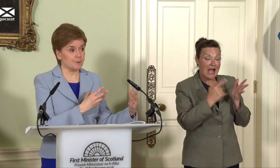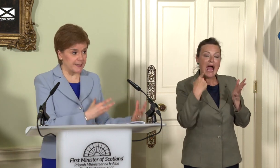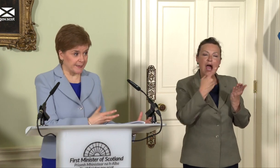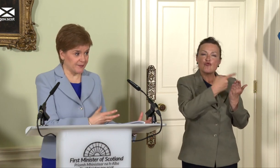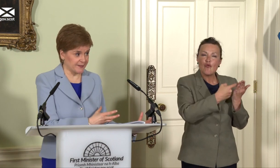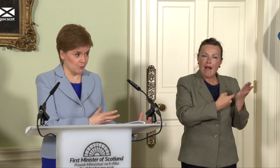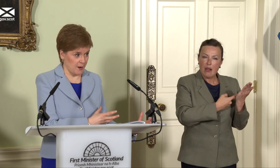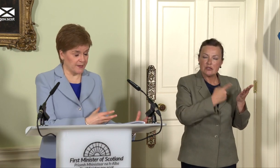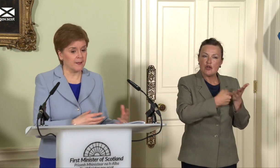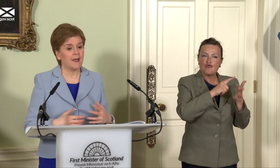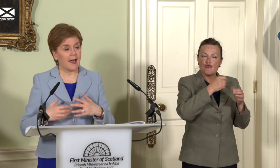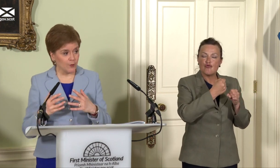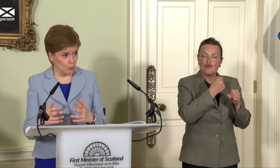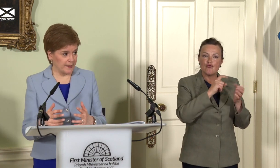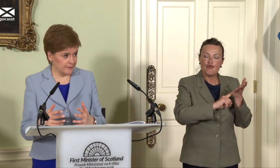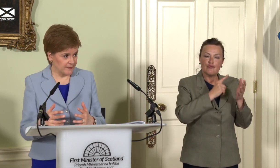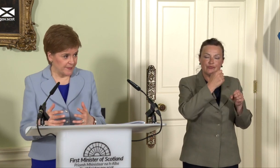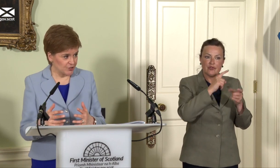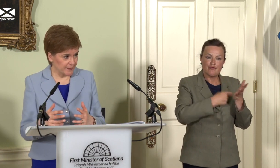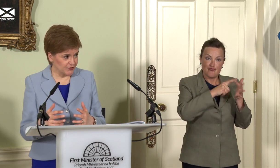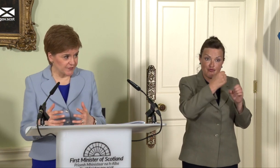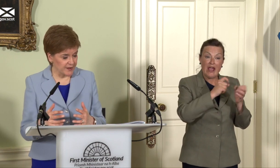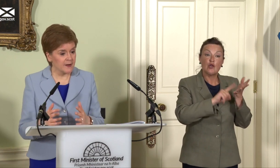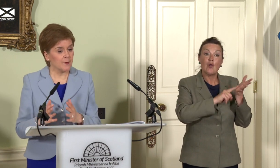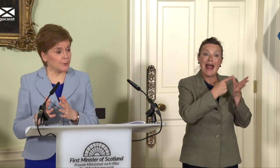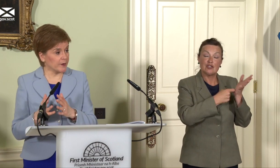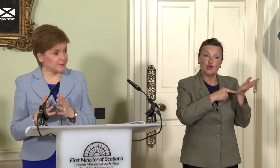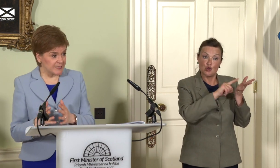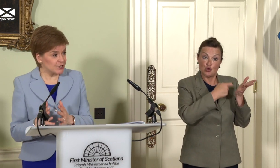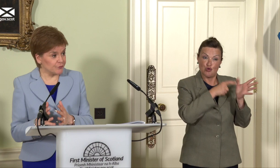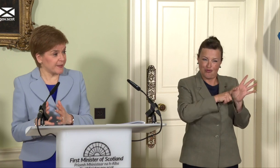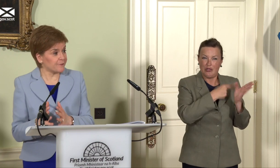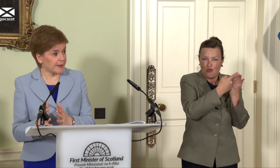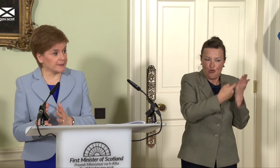being in the single market outweigh the challenges there, but what I’m saying to you very frankly is